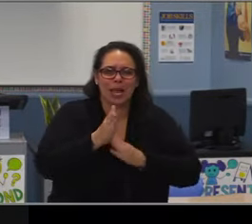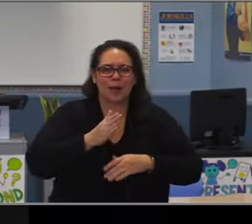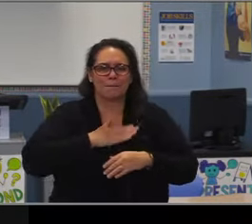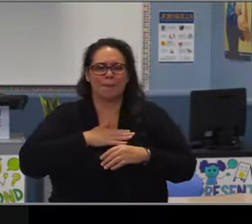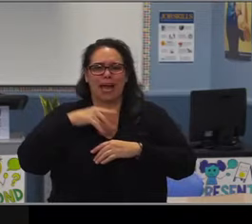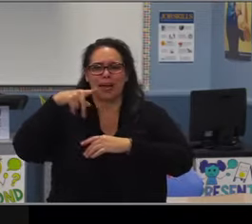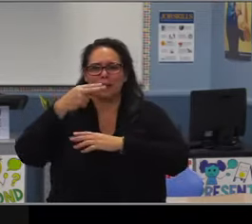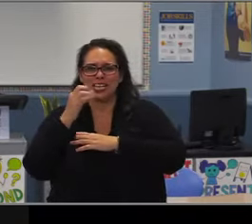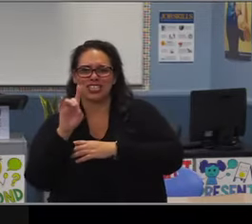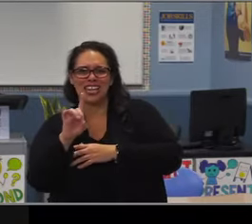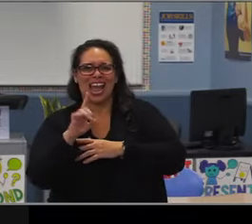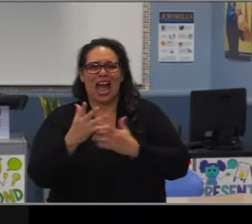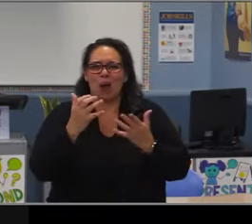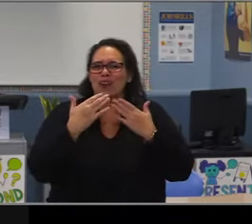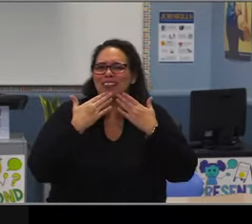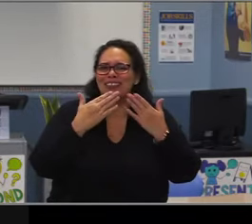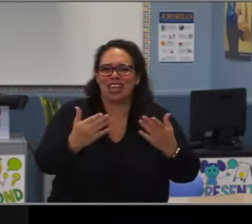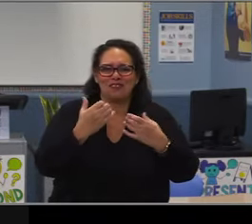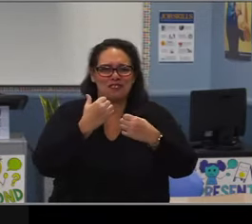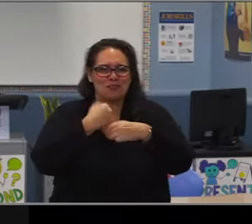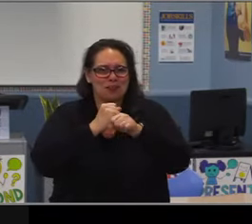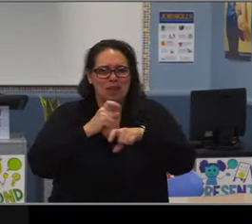Wow. That was very, very special.